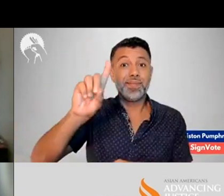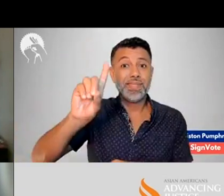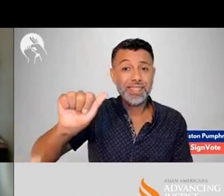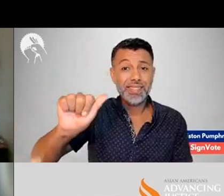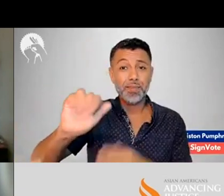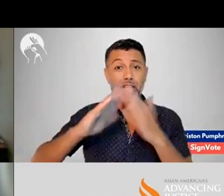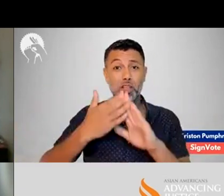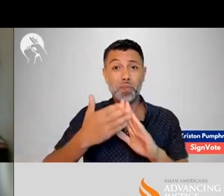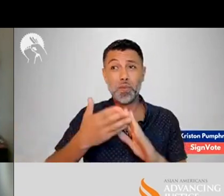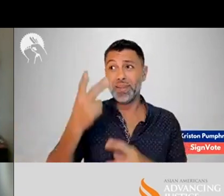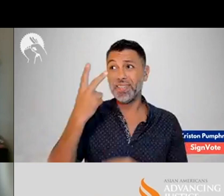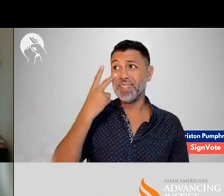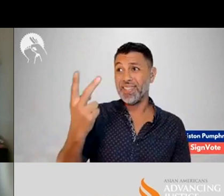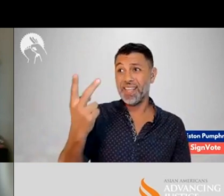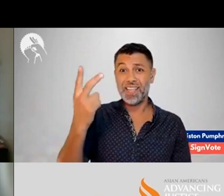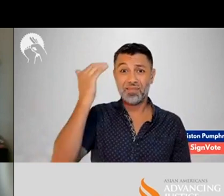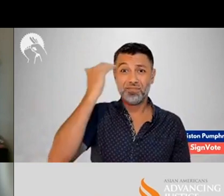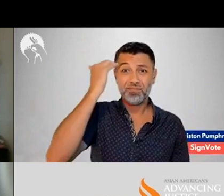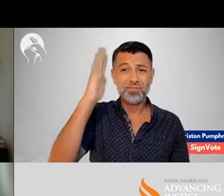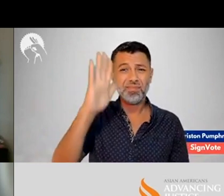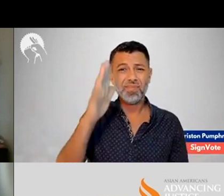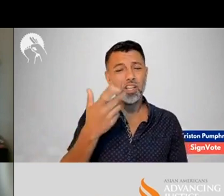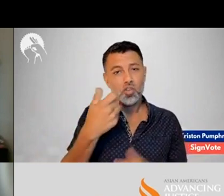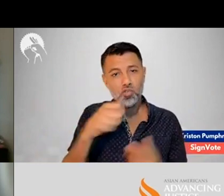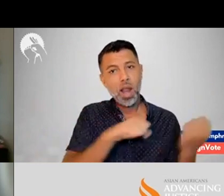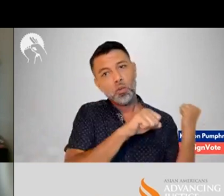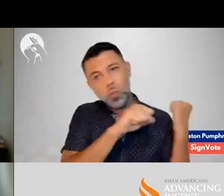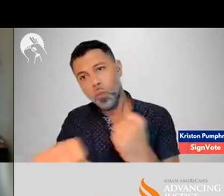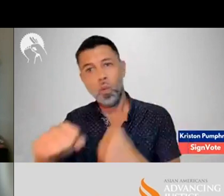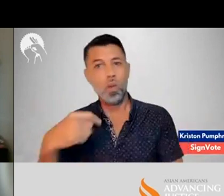But many people are unaware of that.